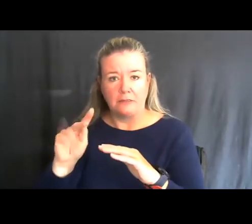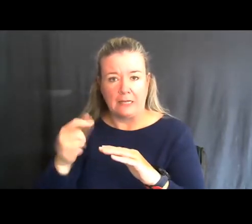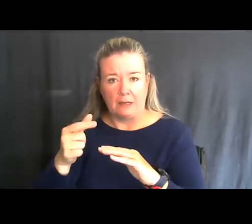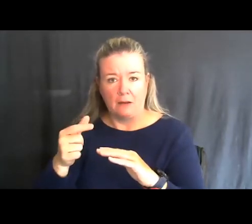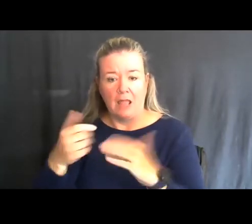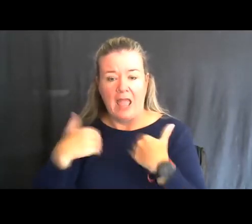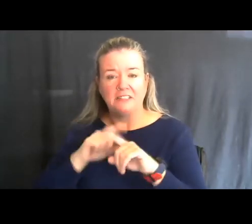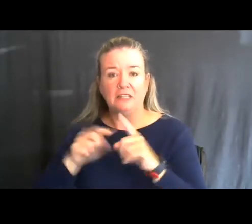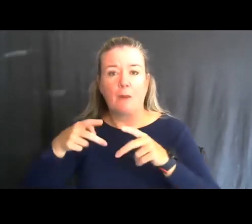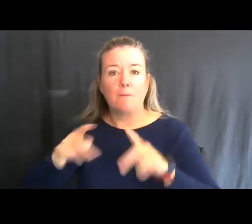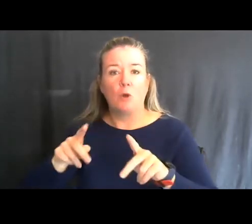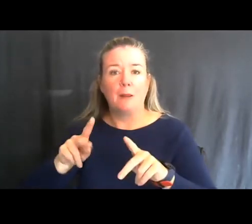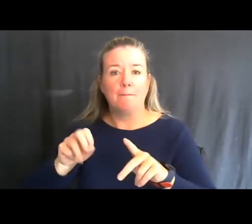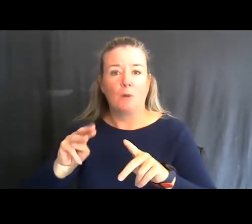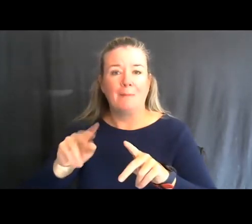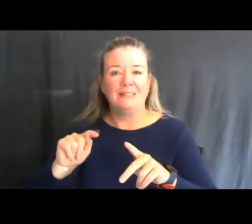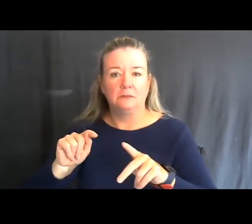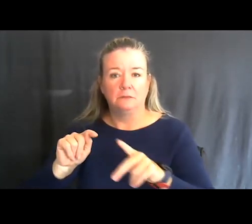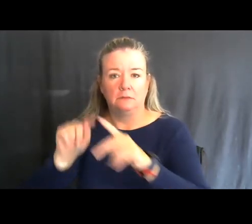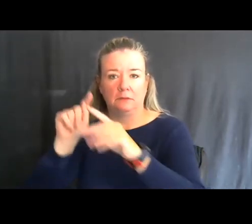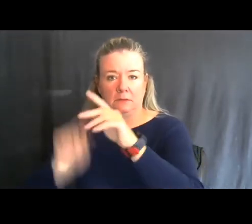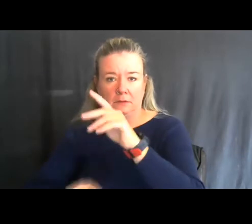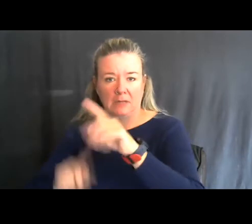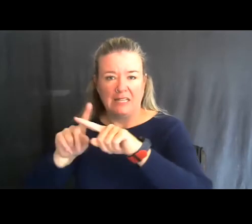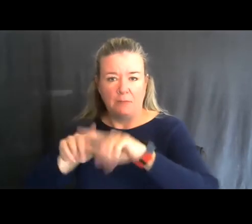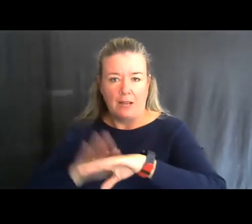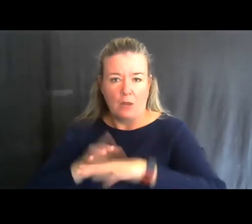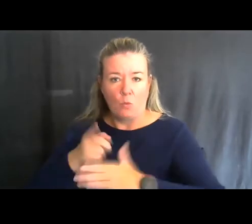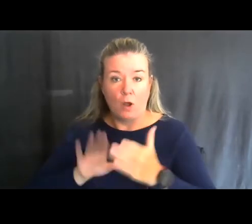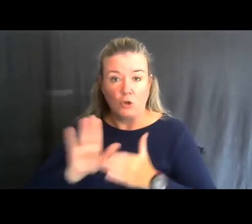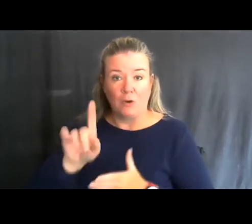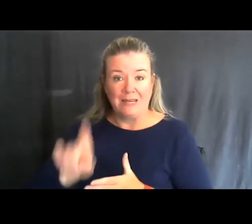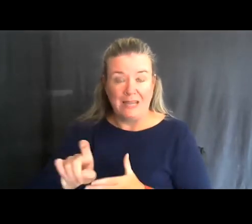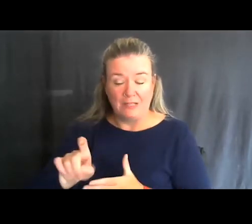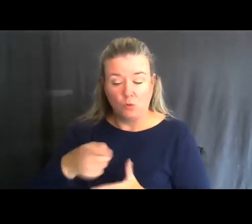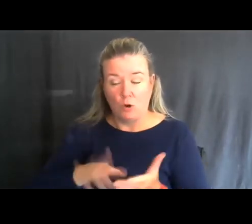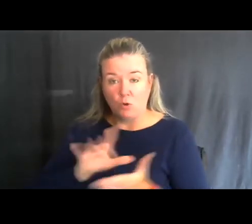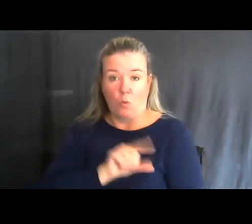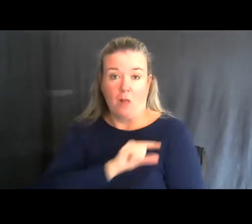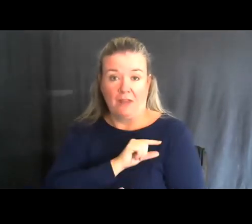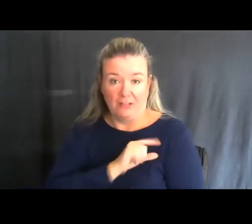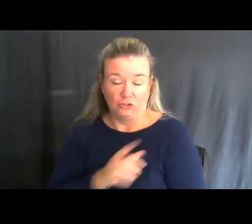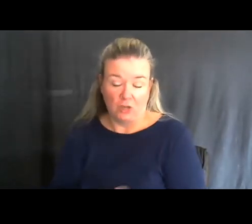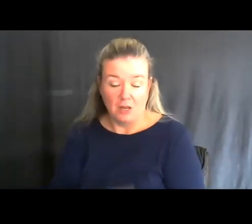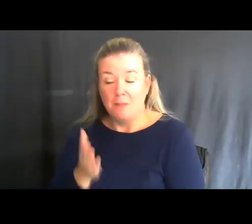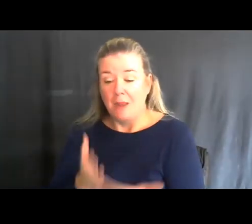that are available to people. Depending on what your needs are and your qualifications are, there might be a permit